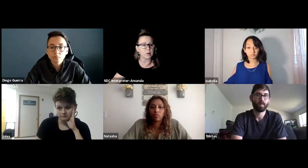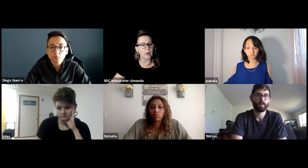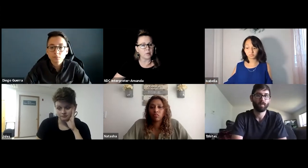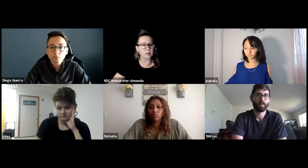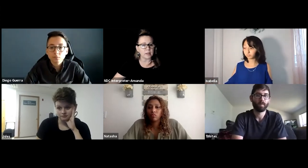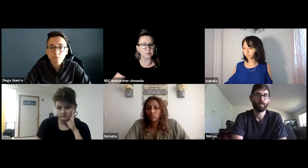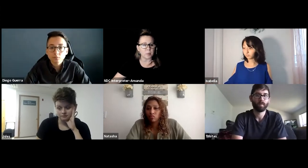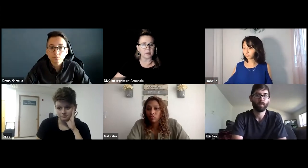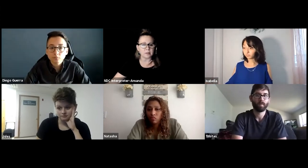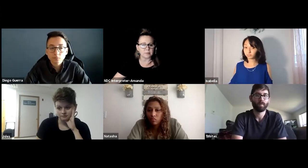However you'd like to respond.